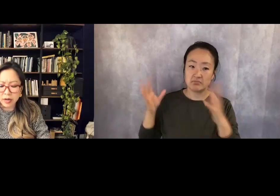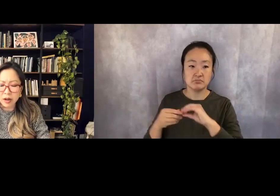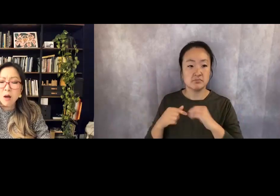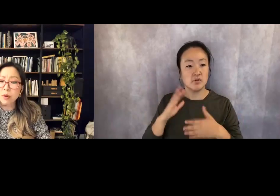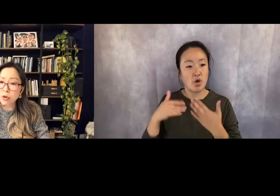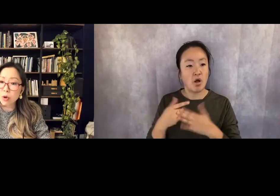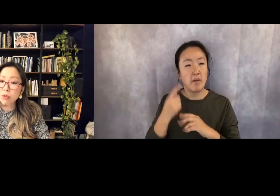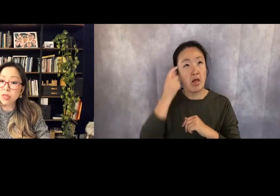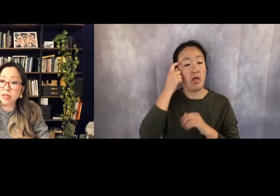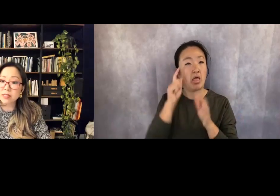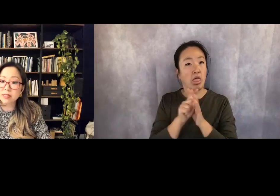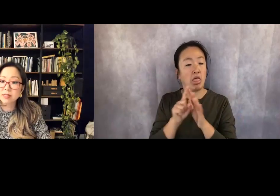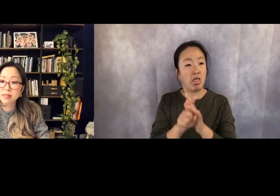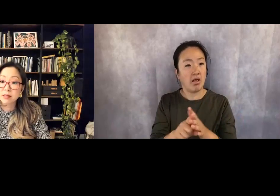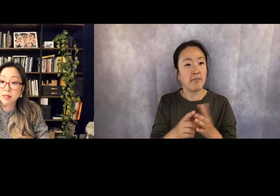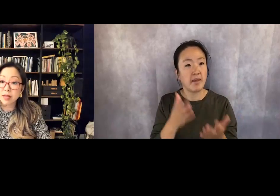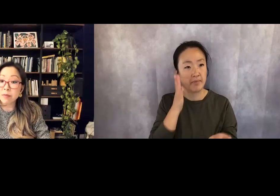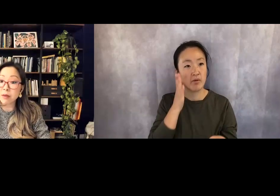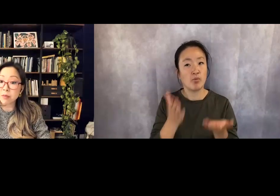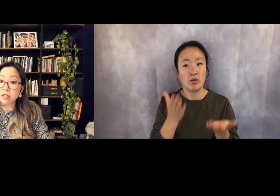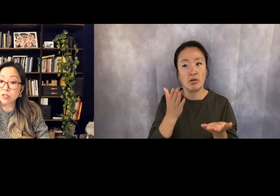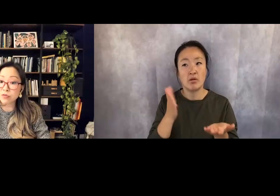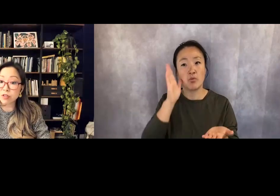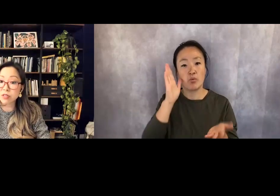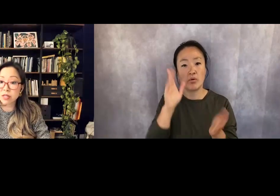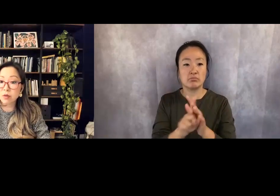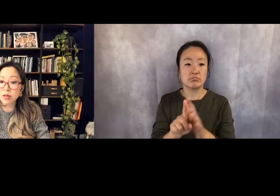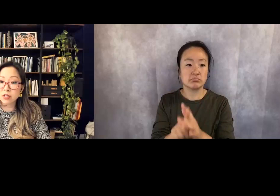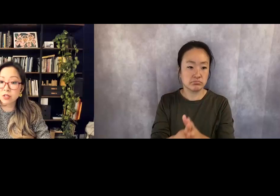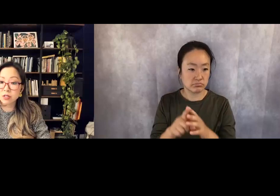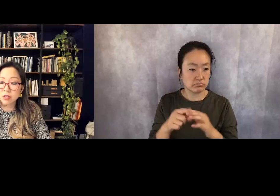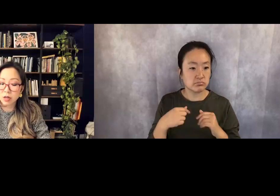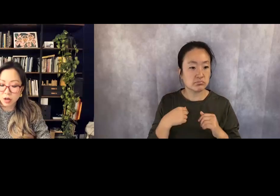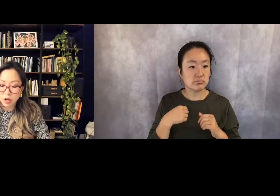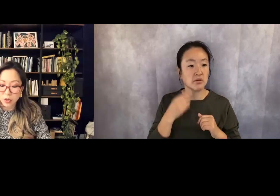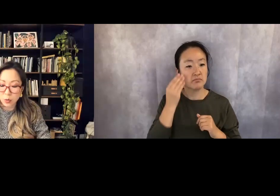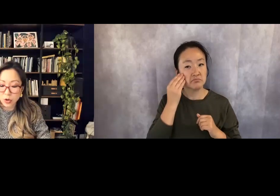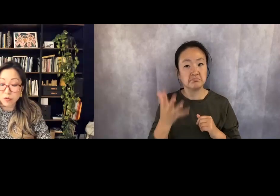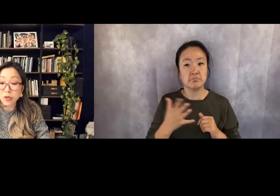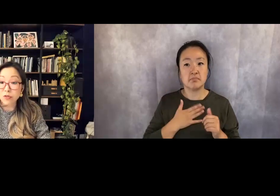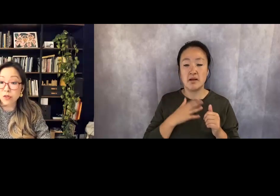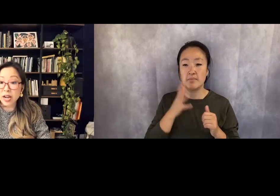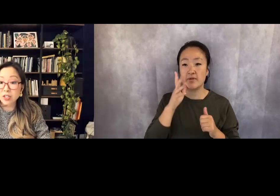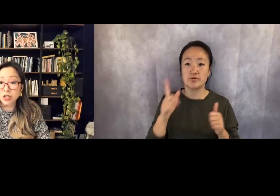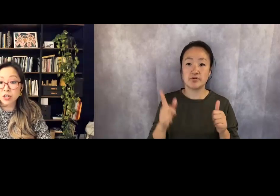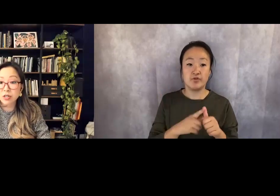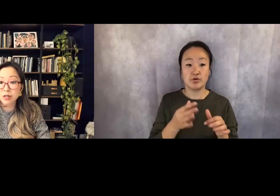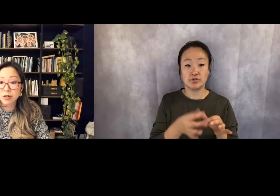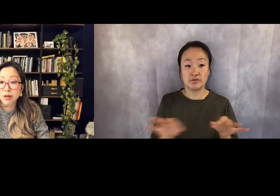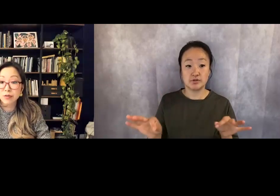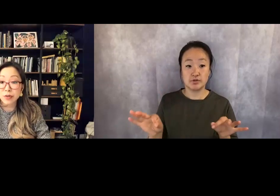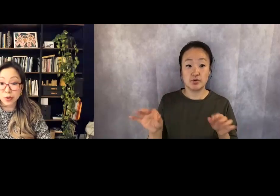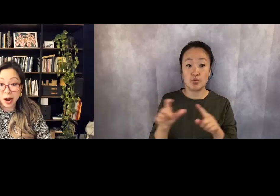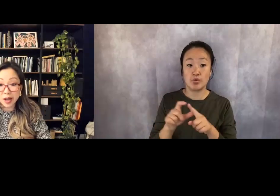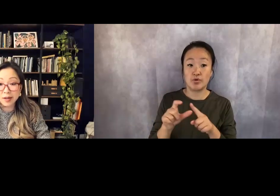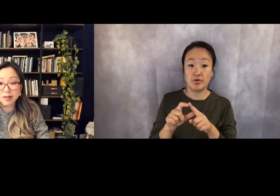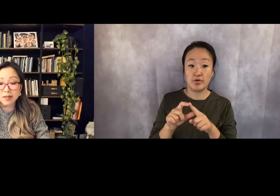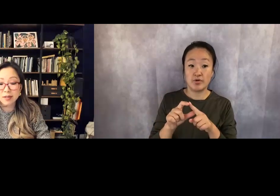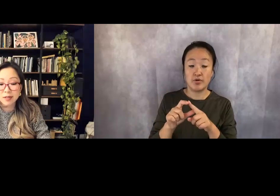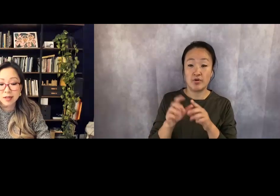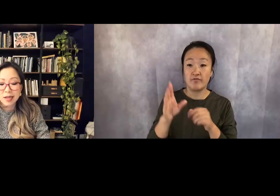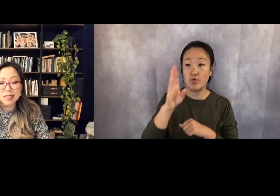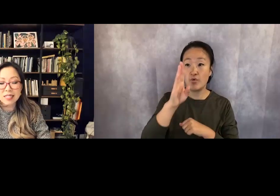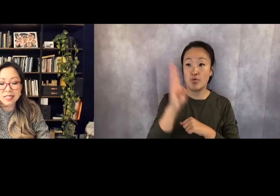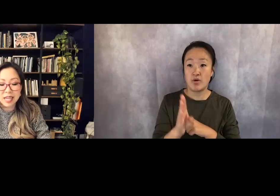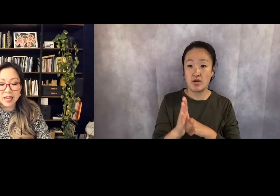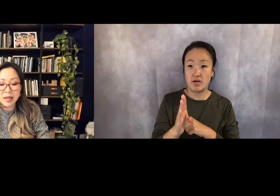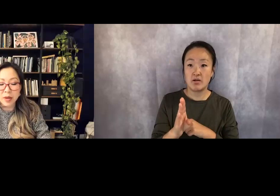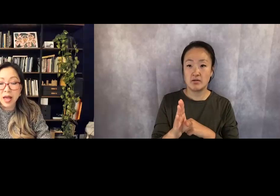But know this, in my mother's first language, the word for fracture, for crack, is the same